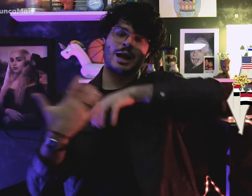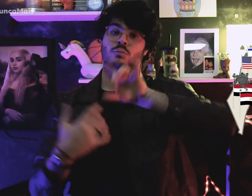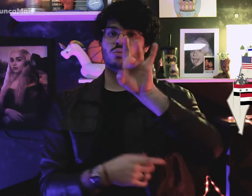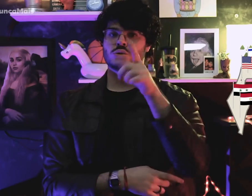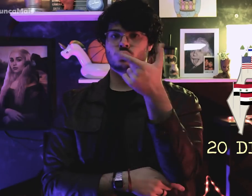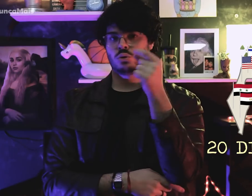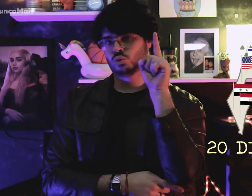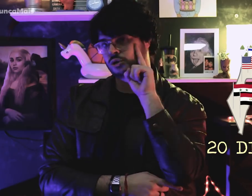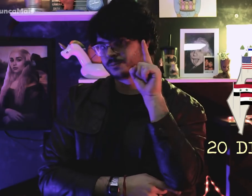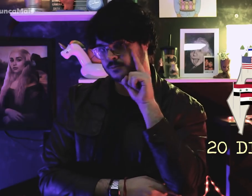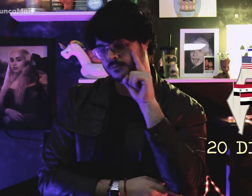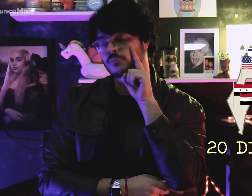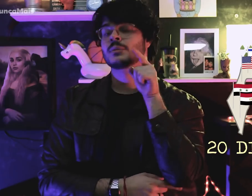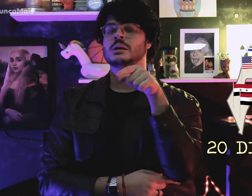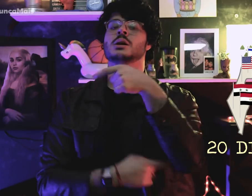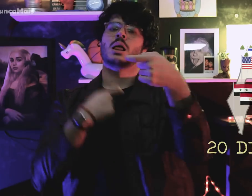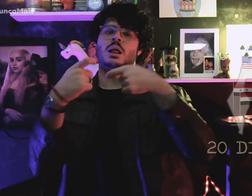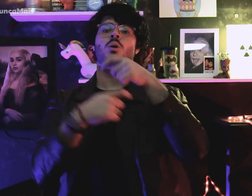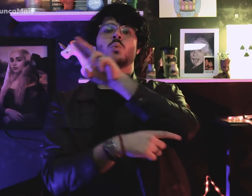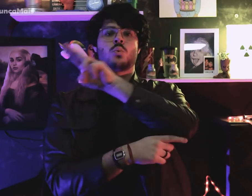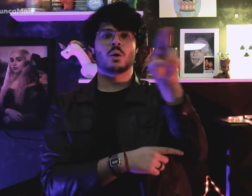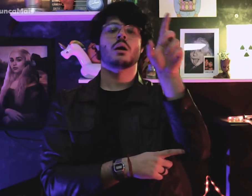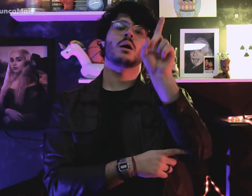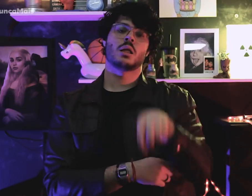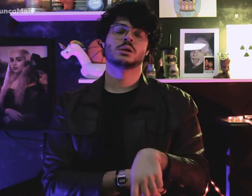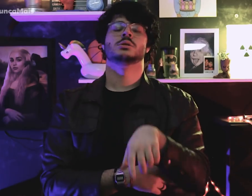que teve duração de 20 dias. Se chama: